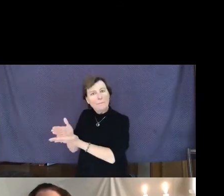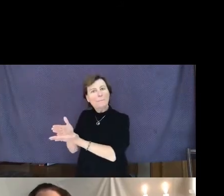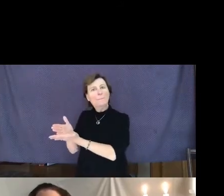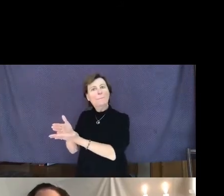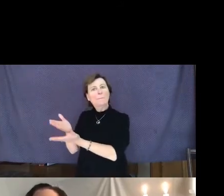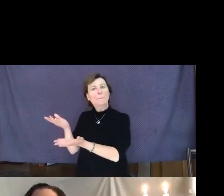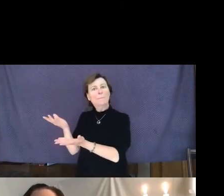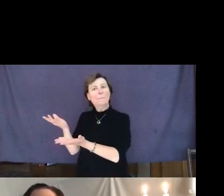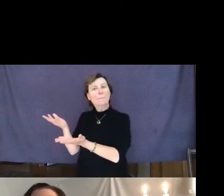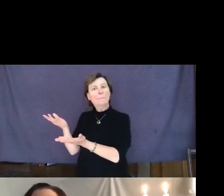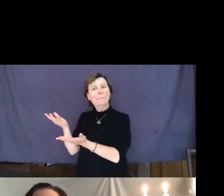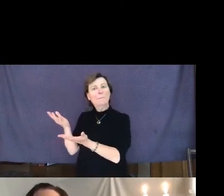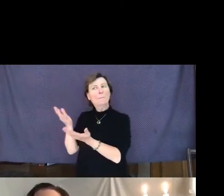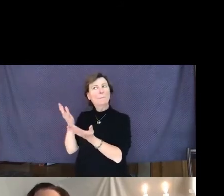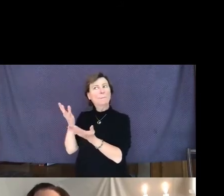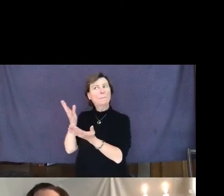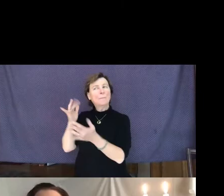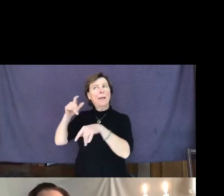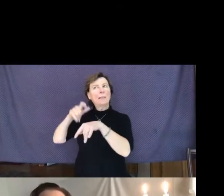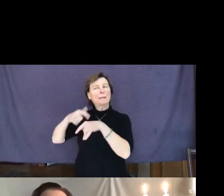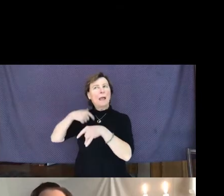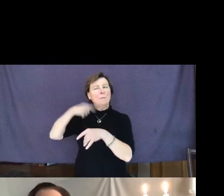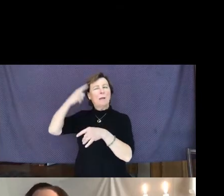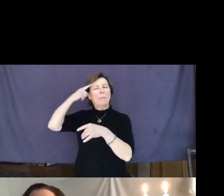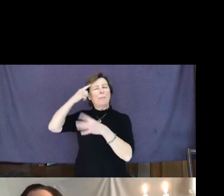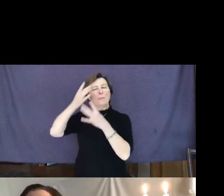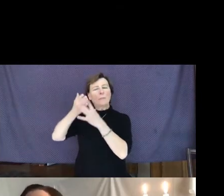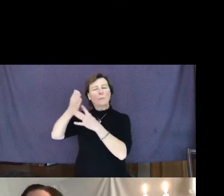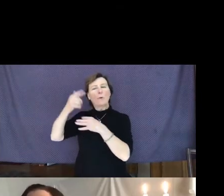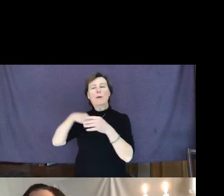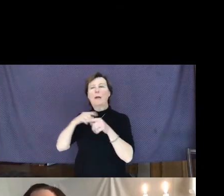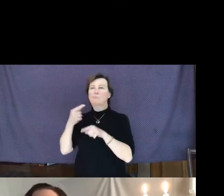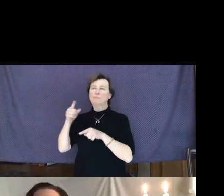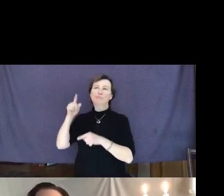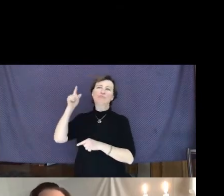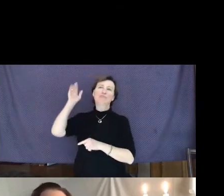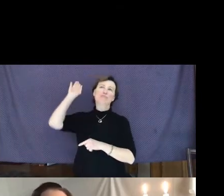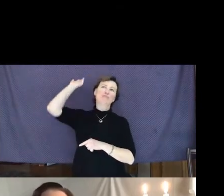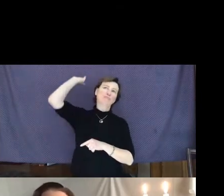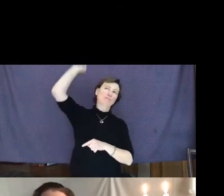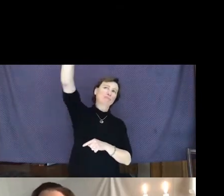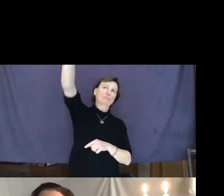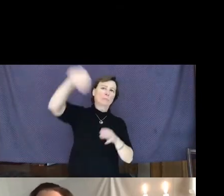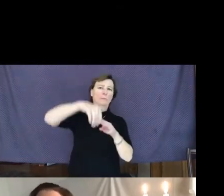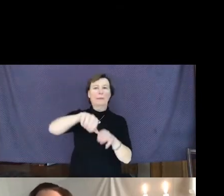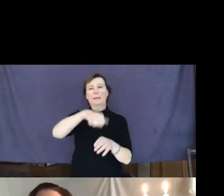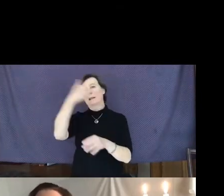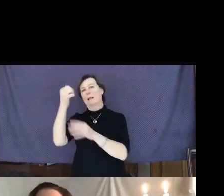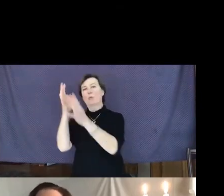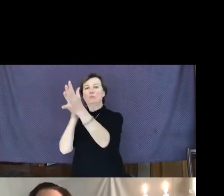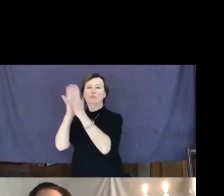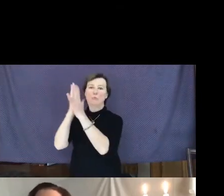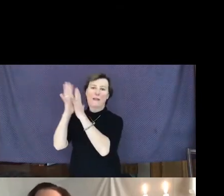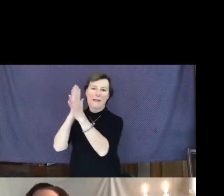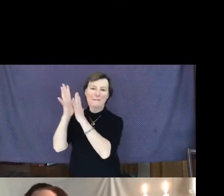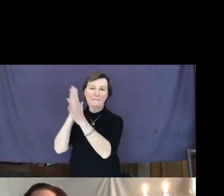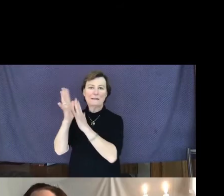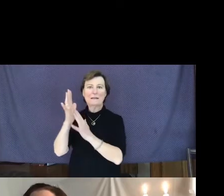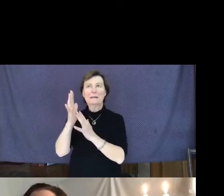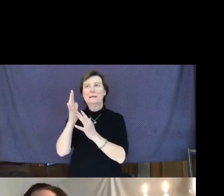By the time this all goes through my head, I am far enough along and in another line of traffic, where stopping or turning around would have